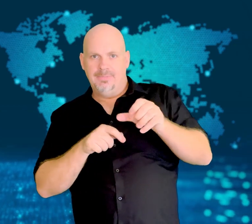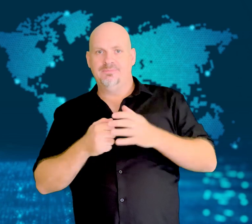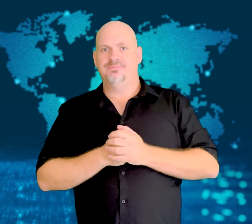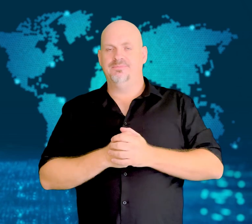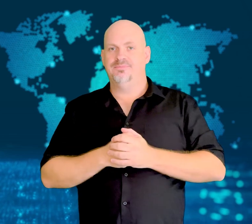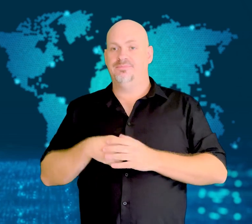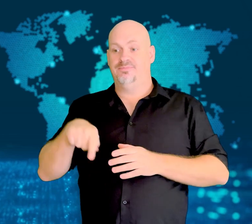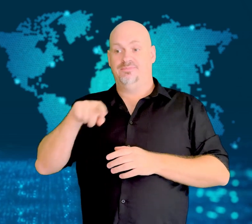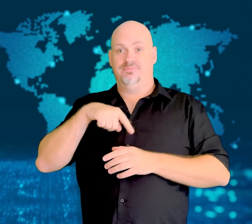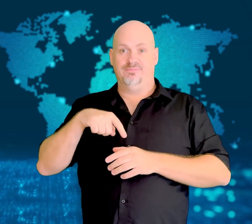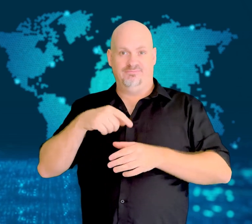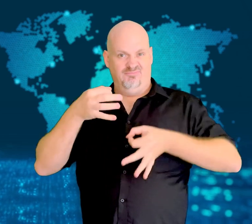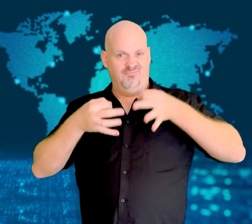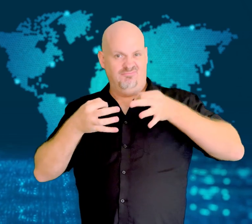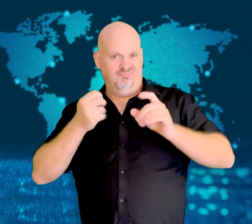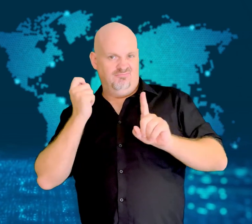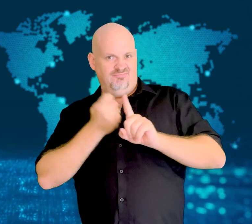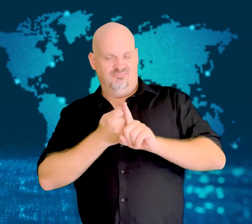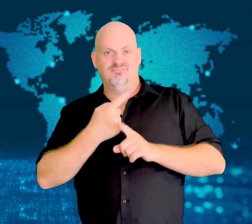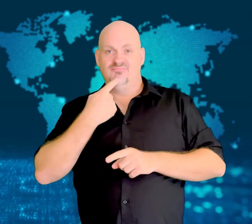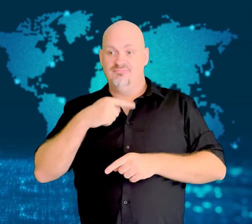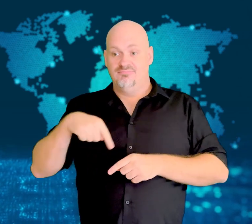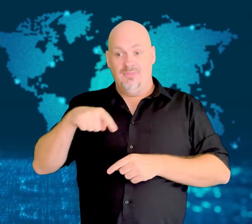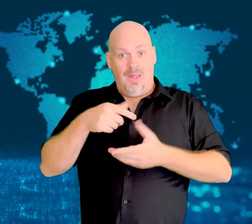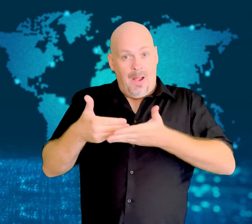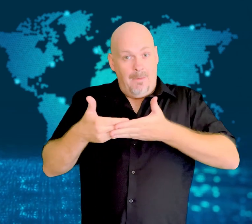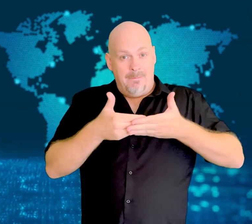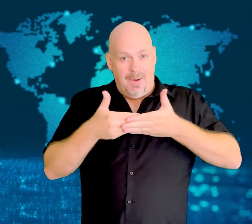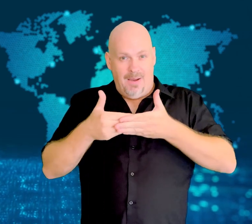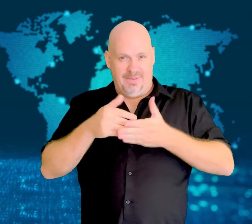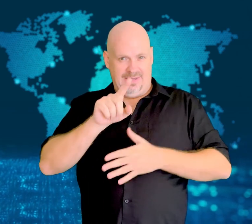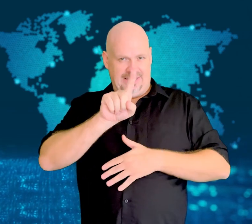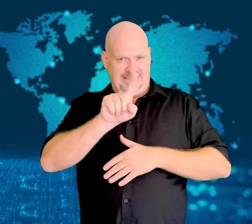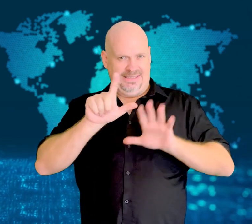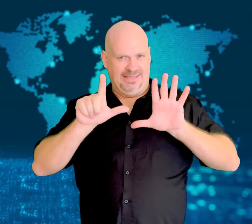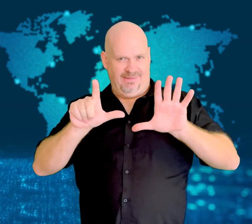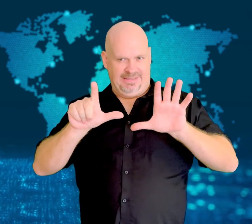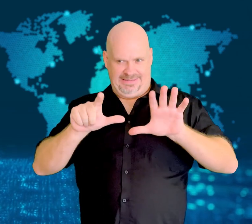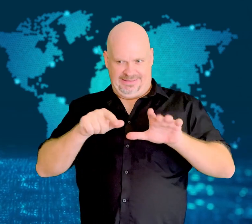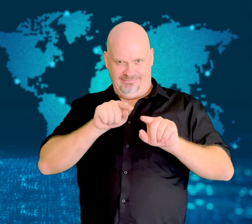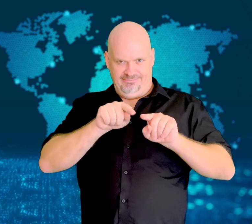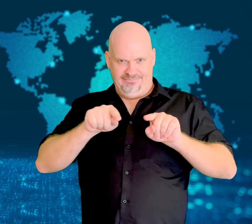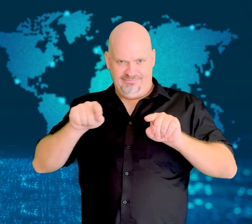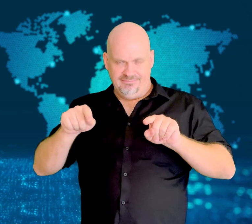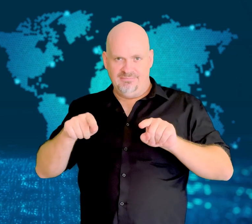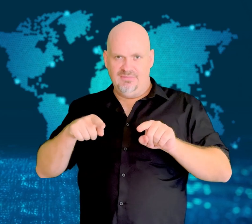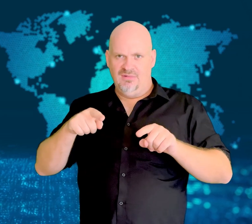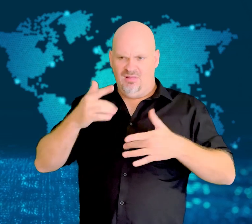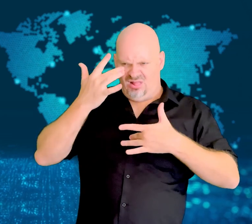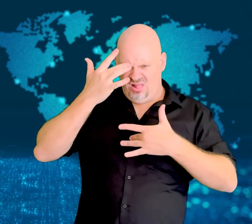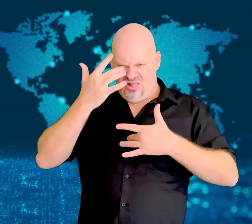all seventeen children were not naturally occurring.